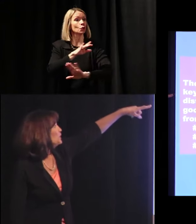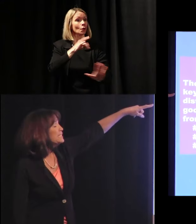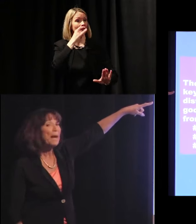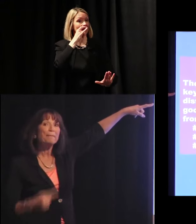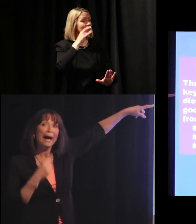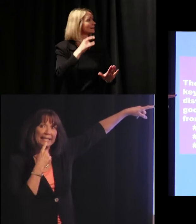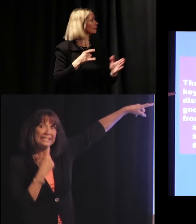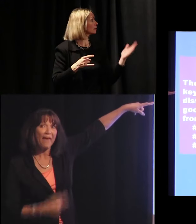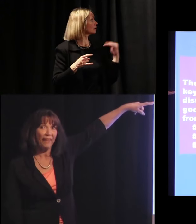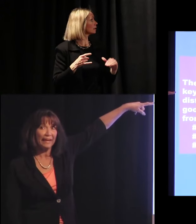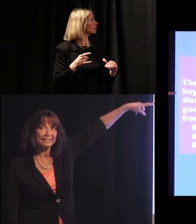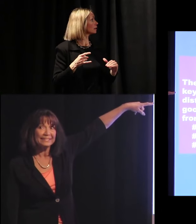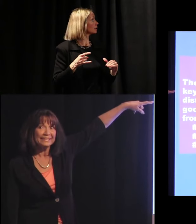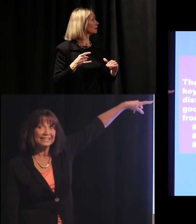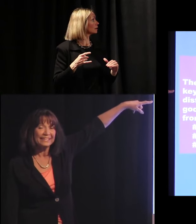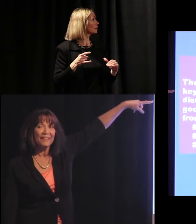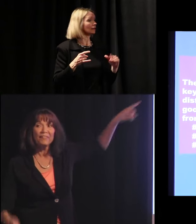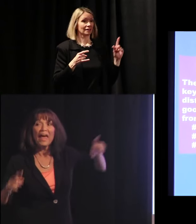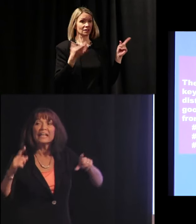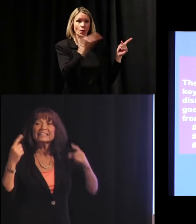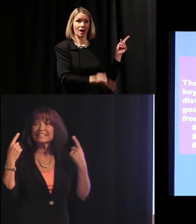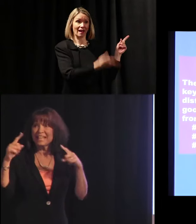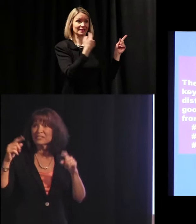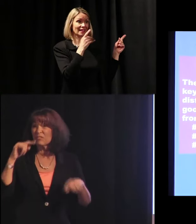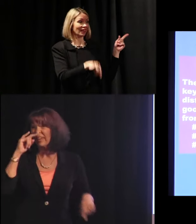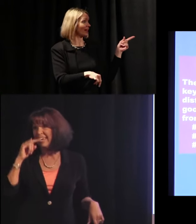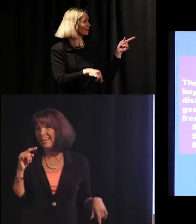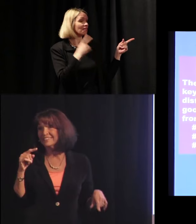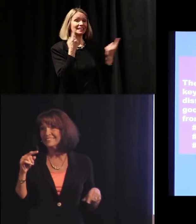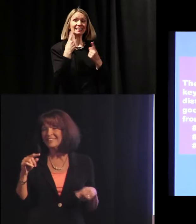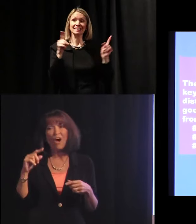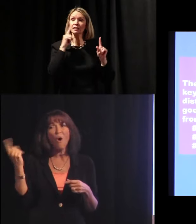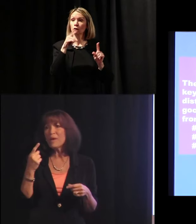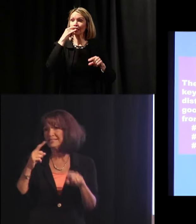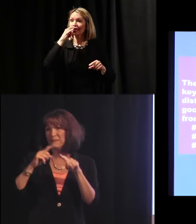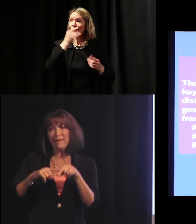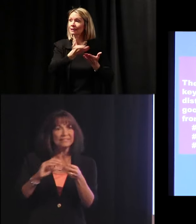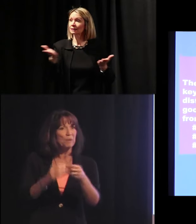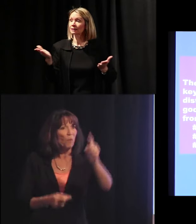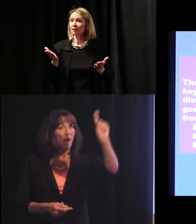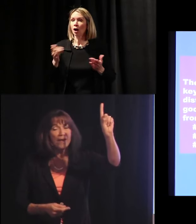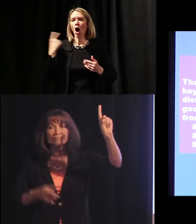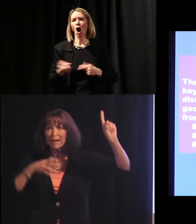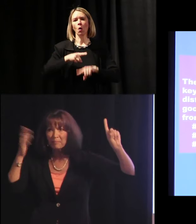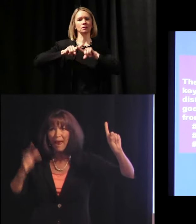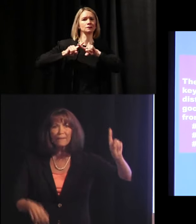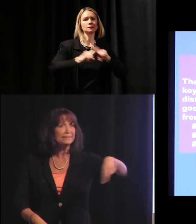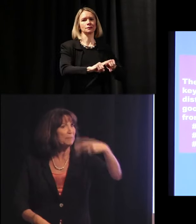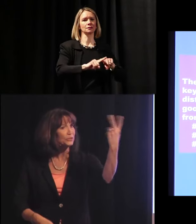Somebody said this. That success for kids always depends, number one, on the parents, number two, on the parents,